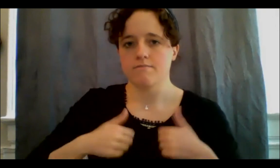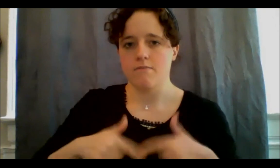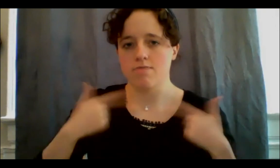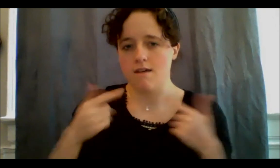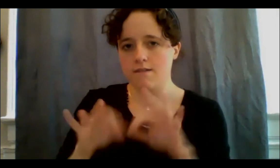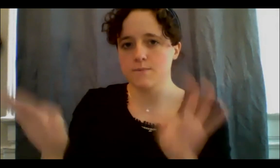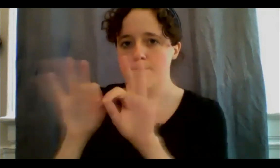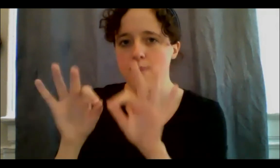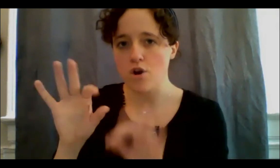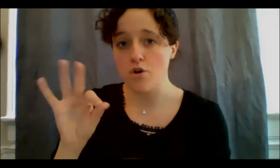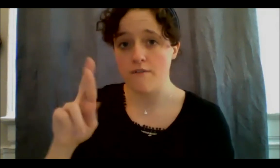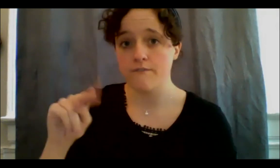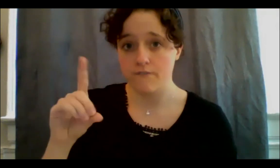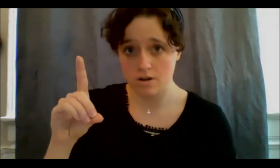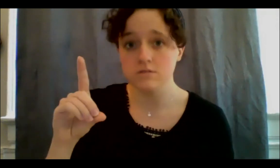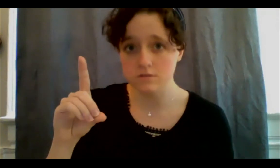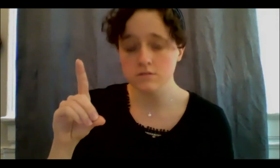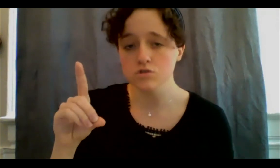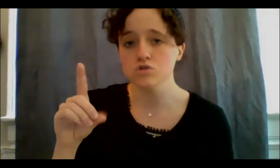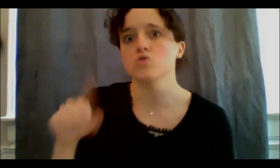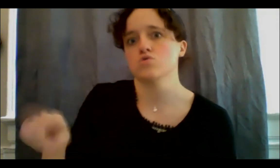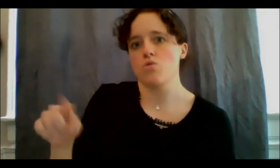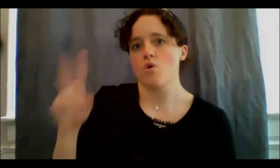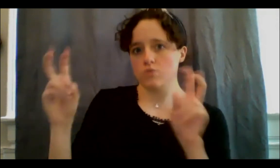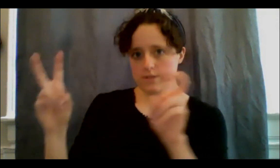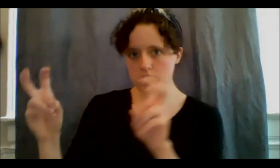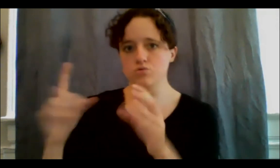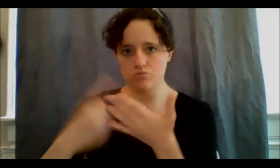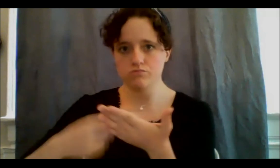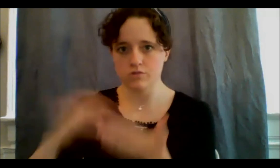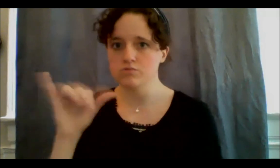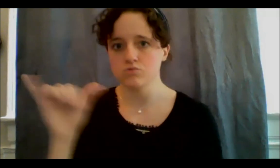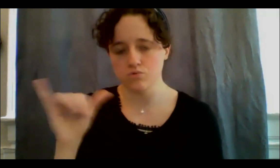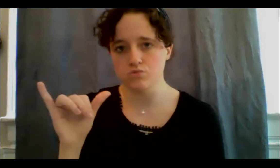well because we need to also move on from performative allyship.